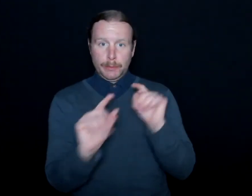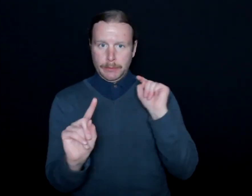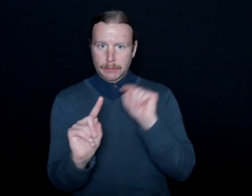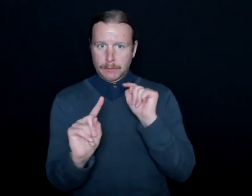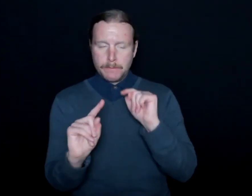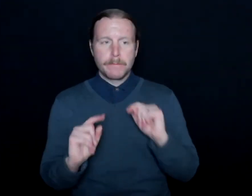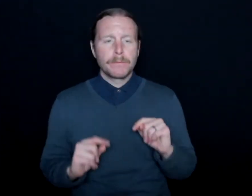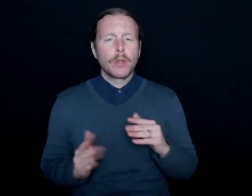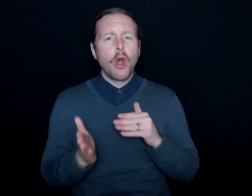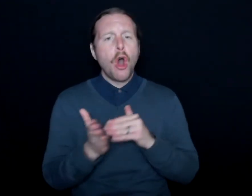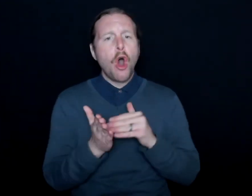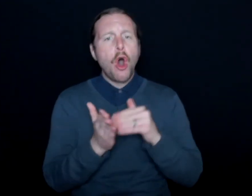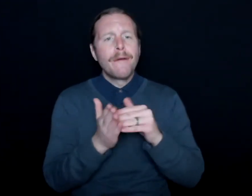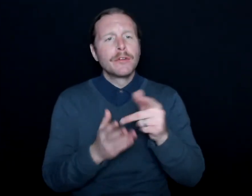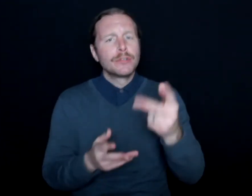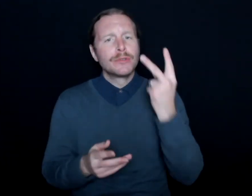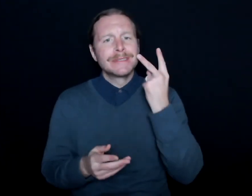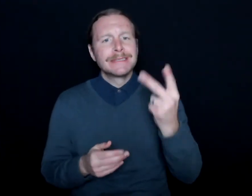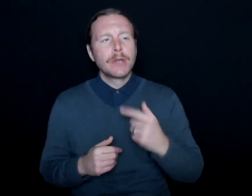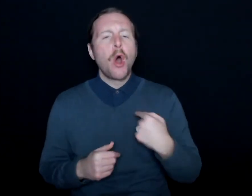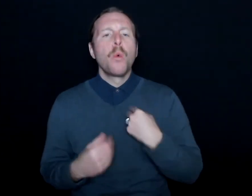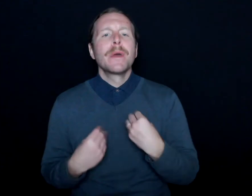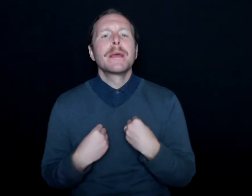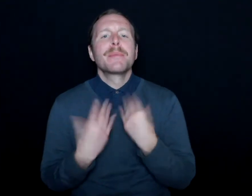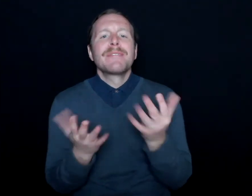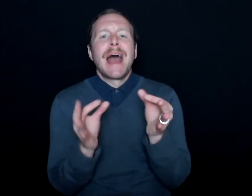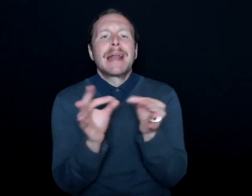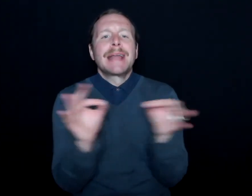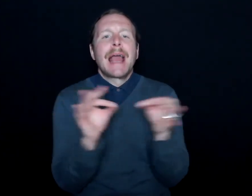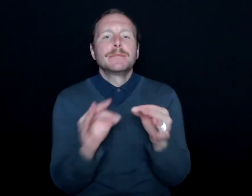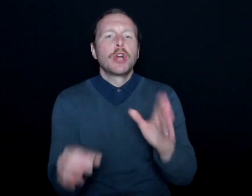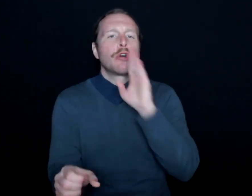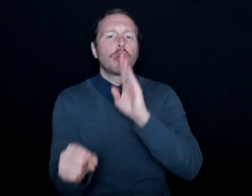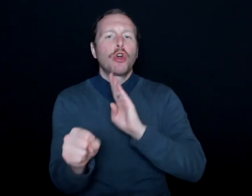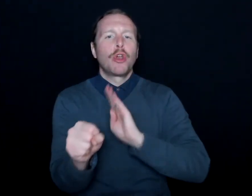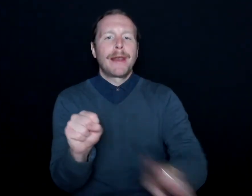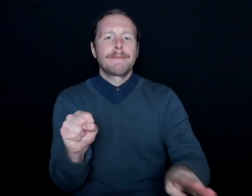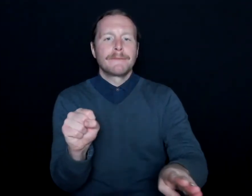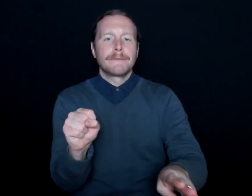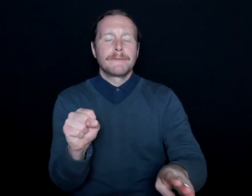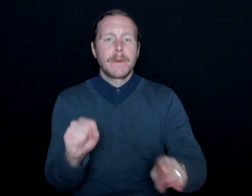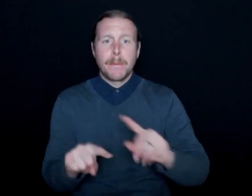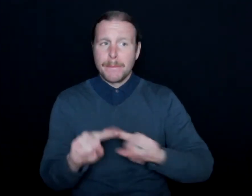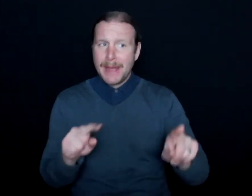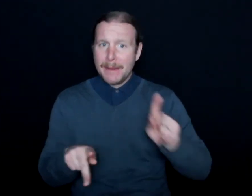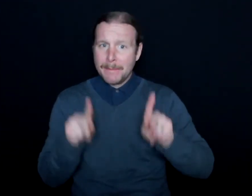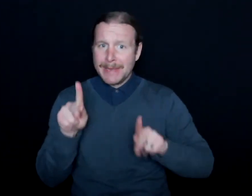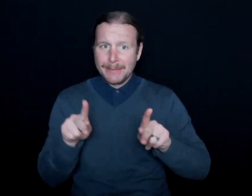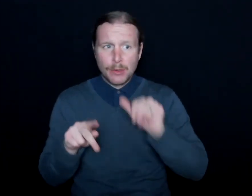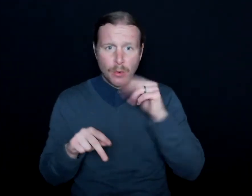oftentimes you'll see, oh, we provided captions, so we're being accessible. But I think people don't realize that--